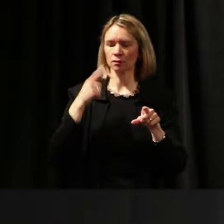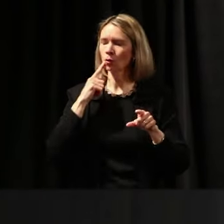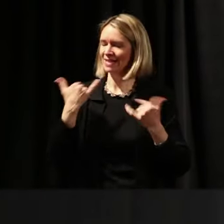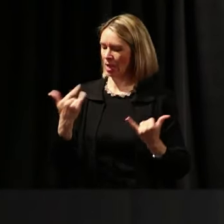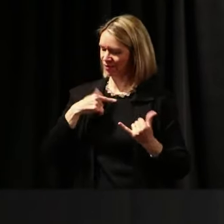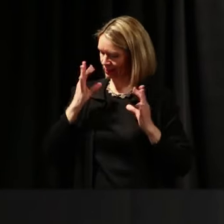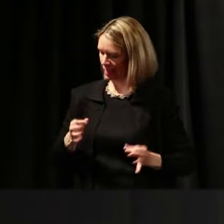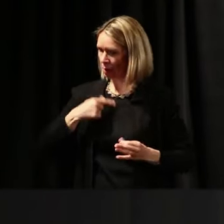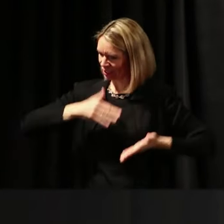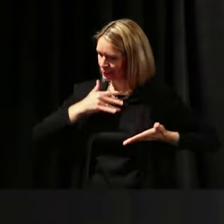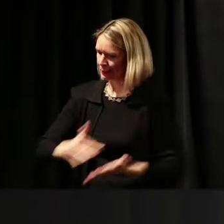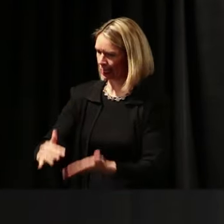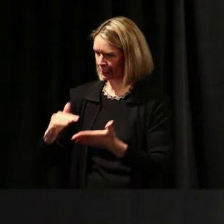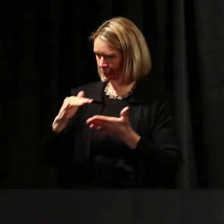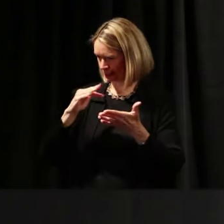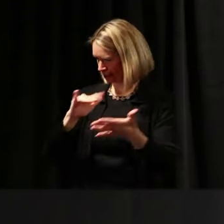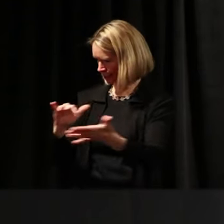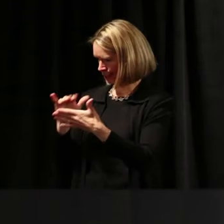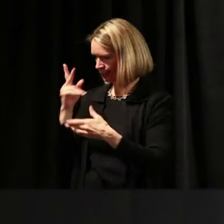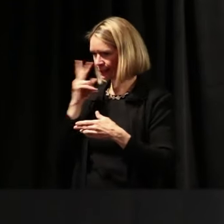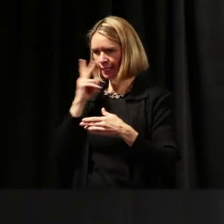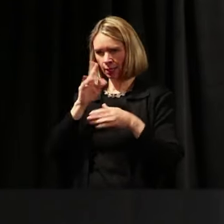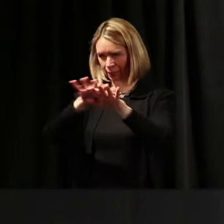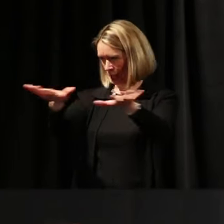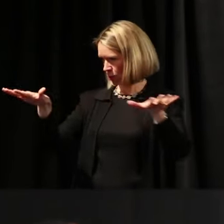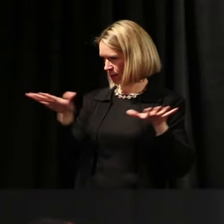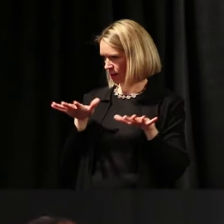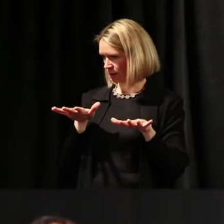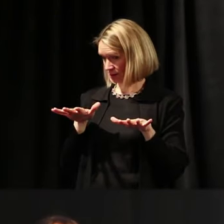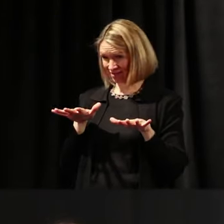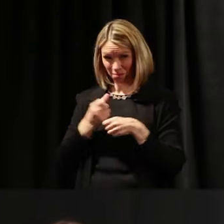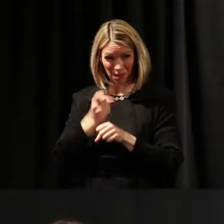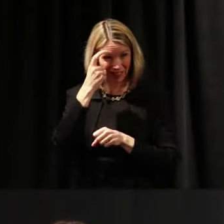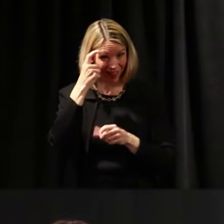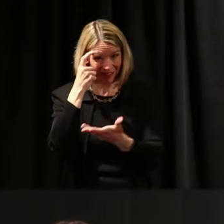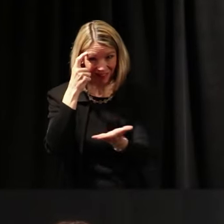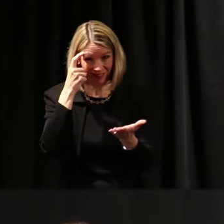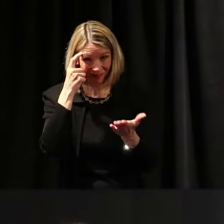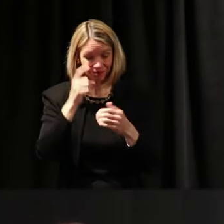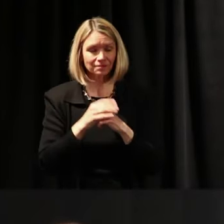Does that make any sense? Kind of? Okay. I had somebody come back,